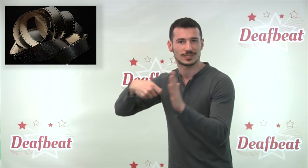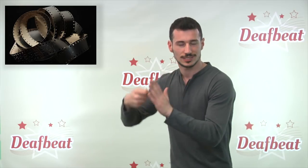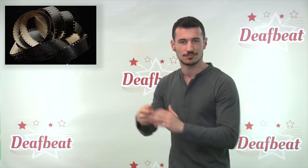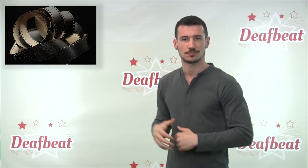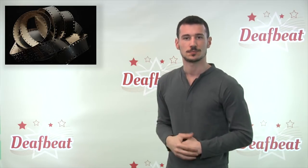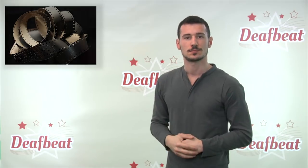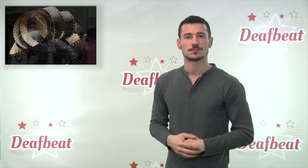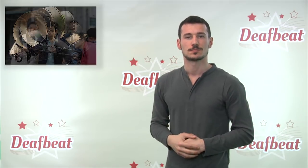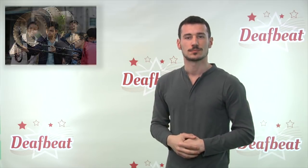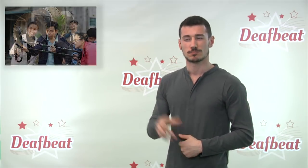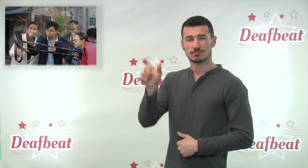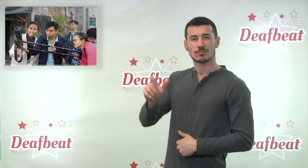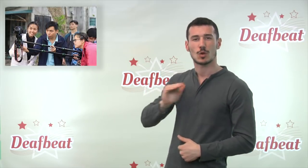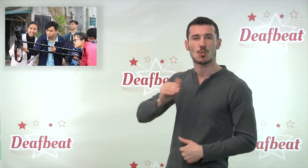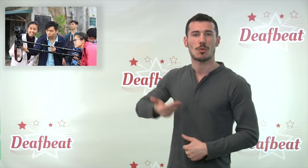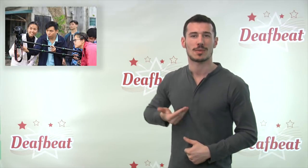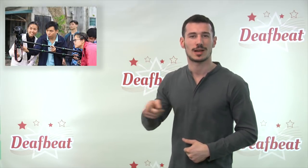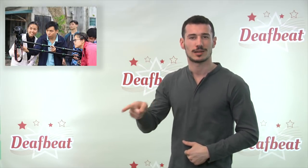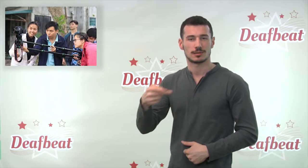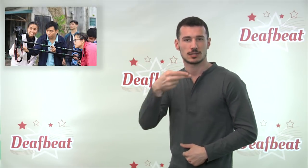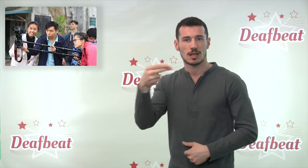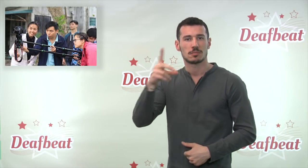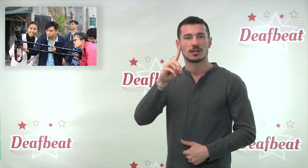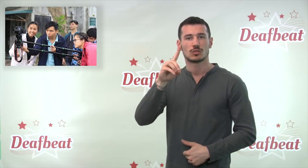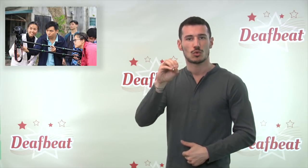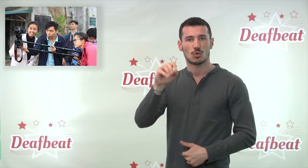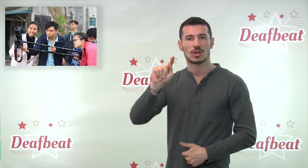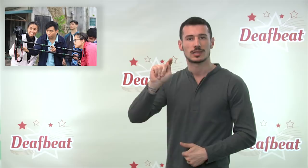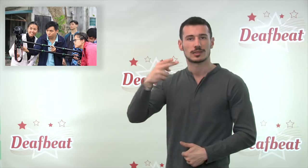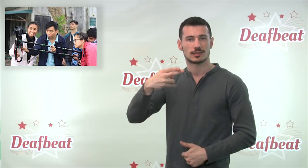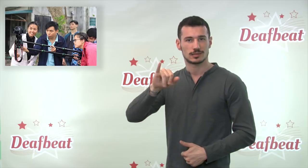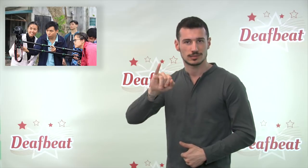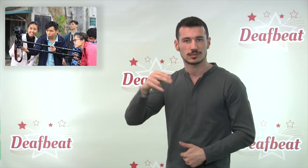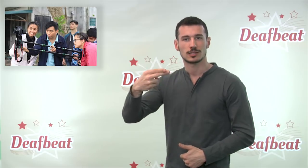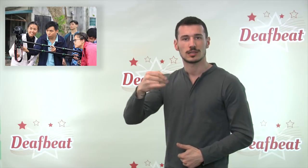in Vietnam. It was from a project called “Filmmaking Project for Deaf People” that ran from